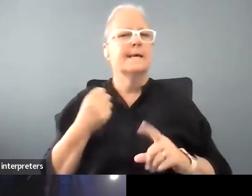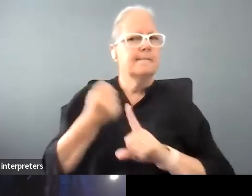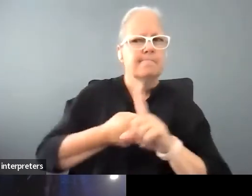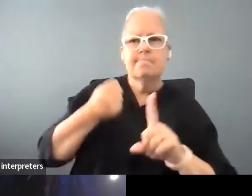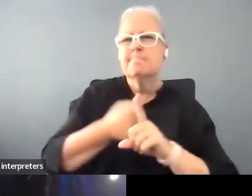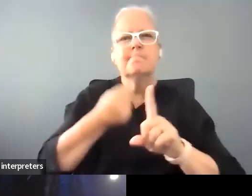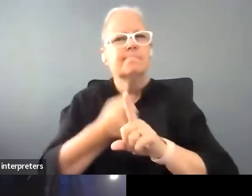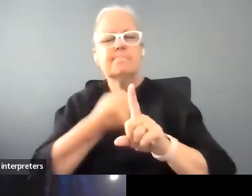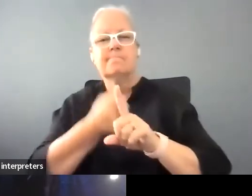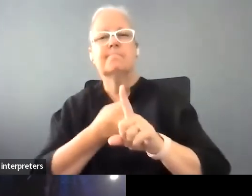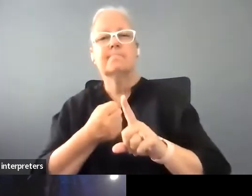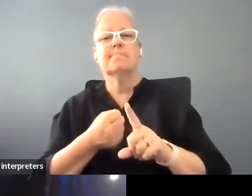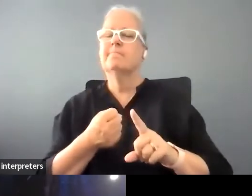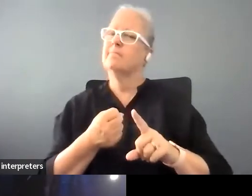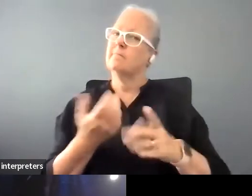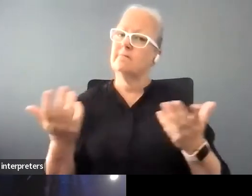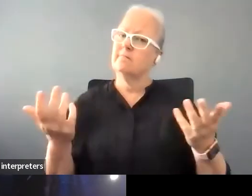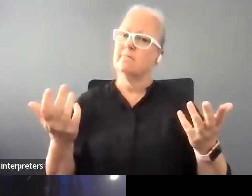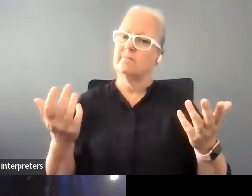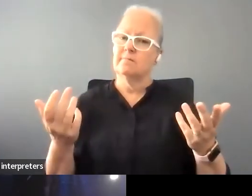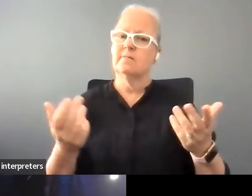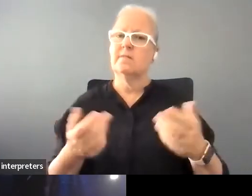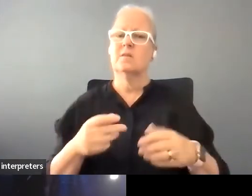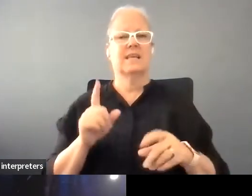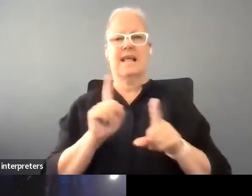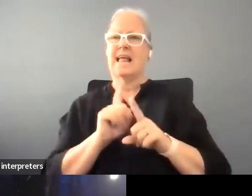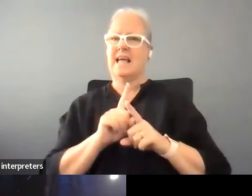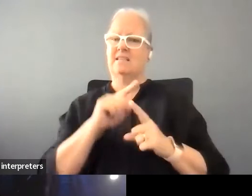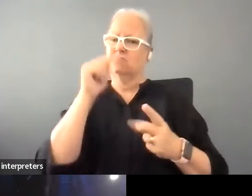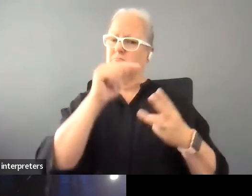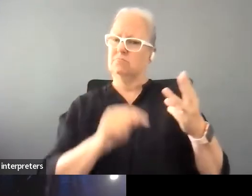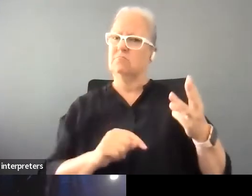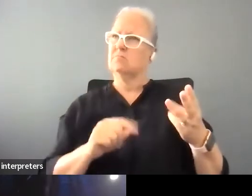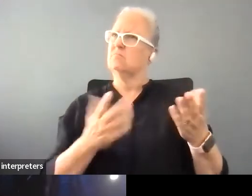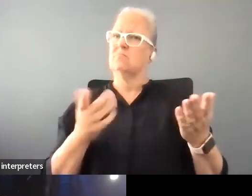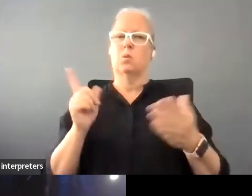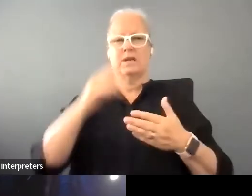seriousness about the work and profundity in the work. Absolutely because I think now